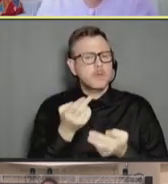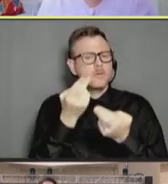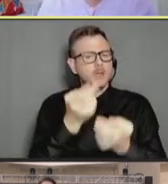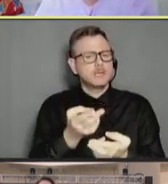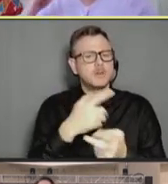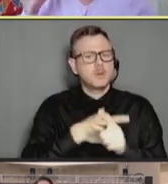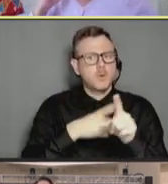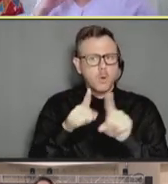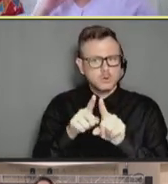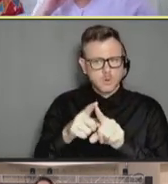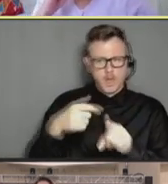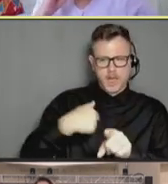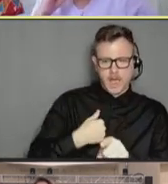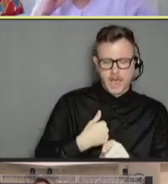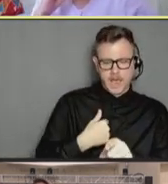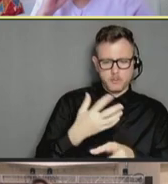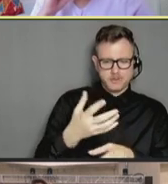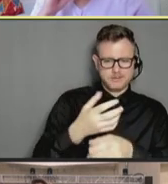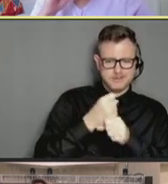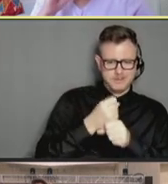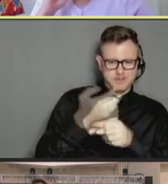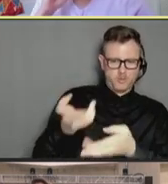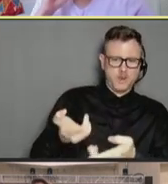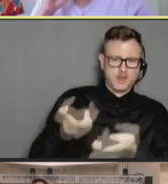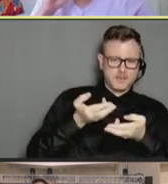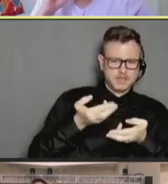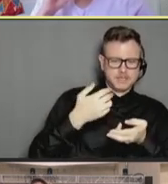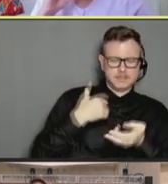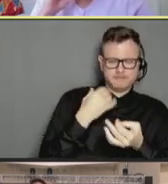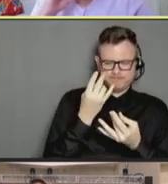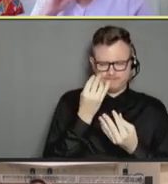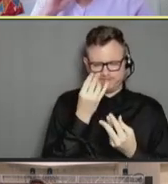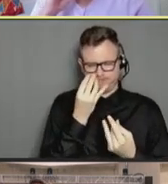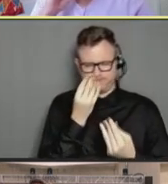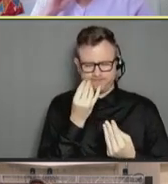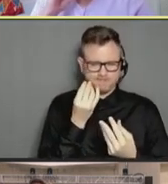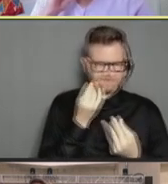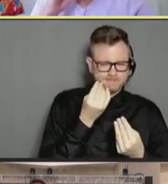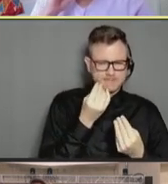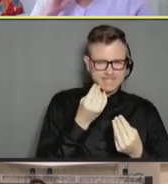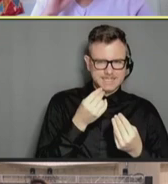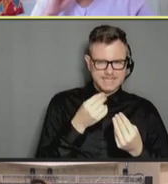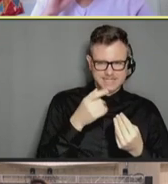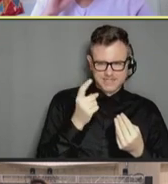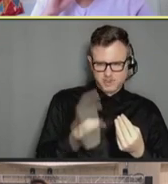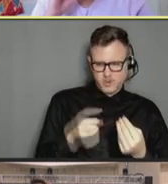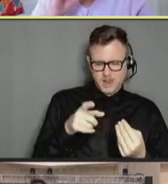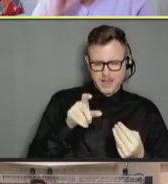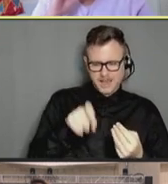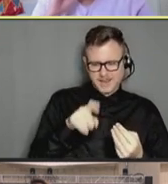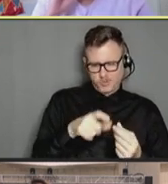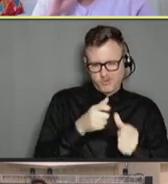of recommendations and has to figure out how much she wants to walk the talk every time